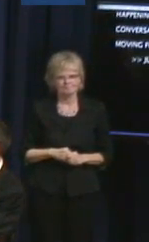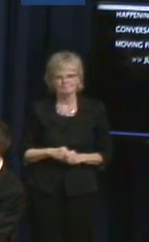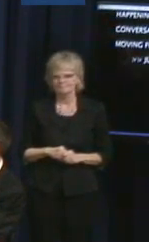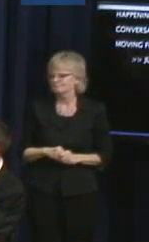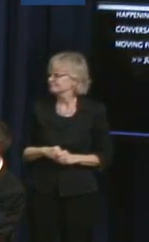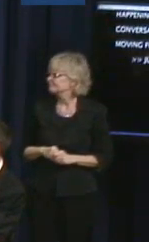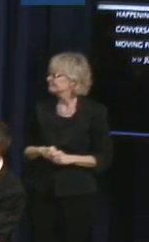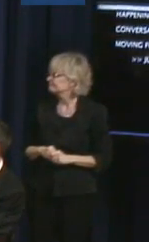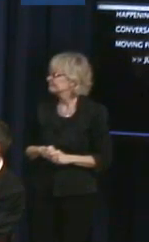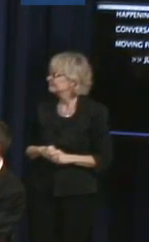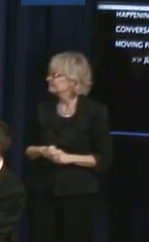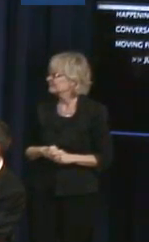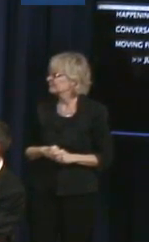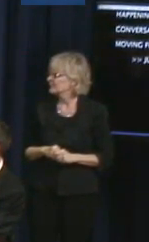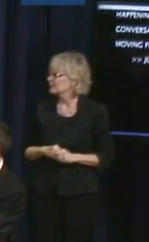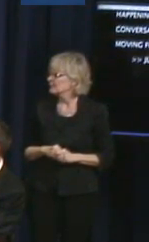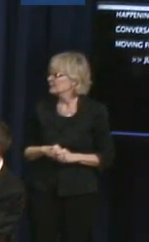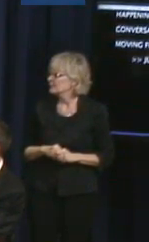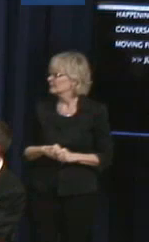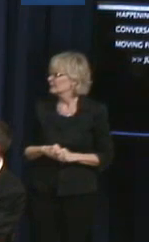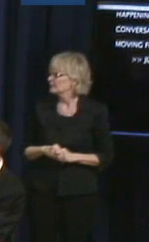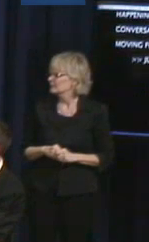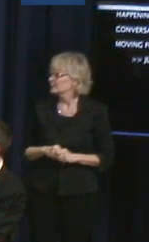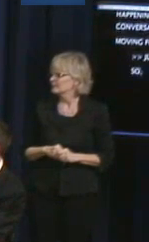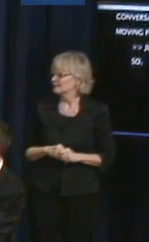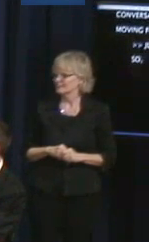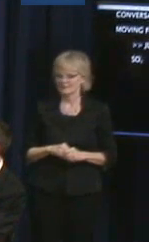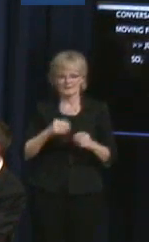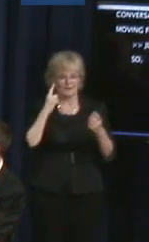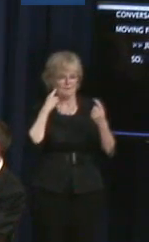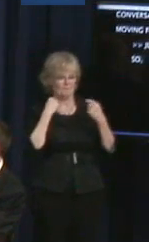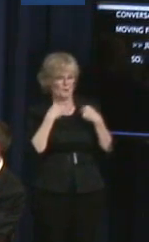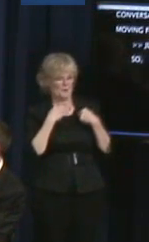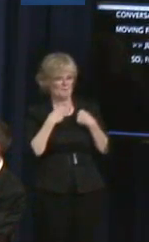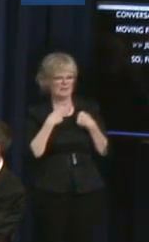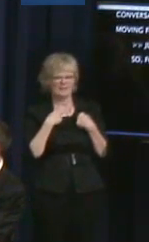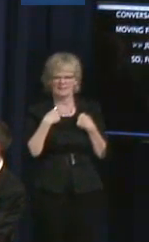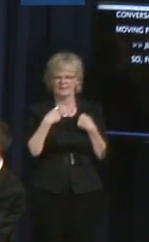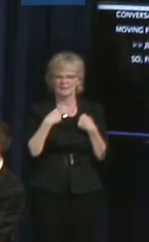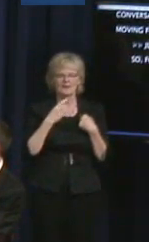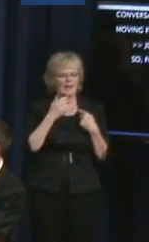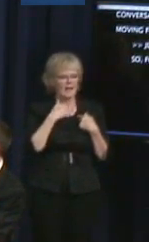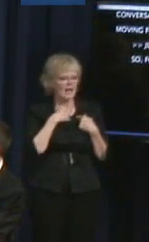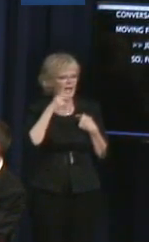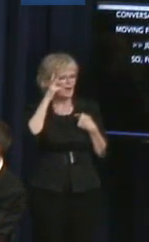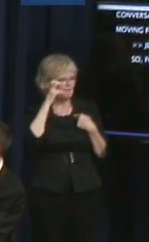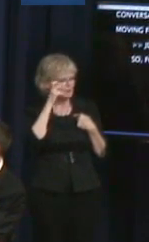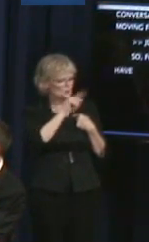So for me, there are a couple of messages that have come out.